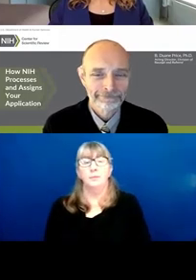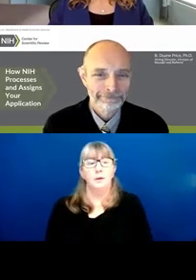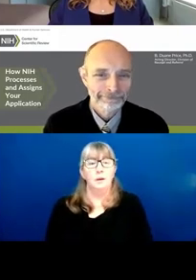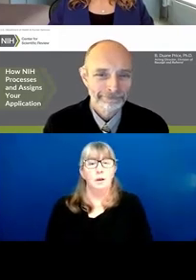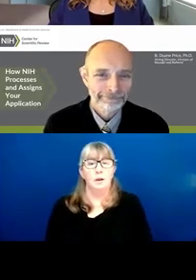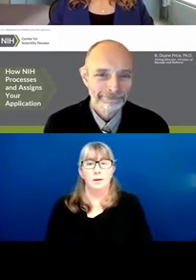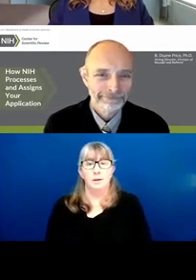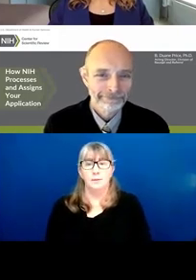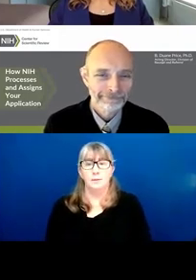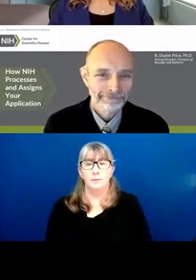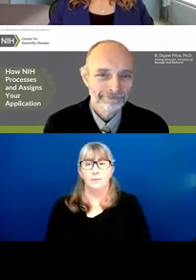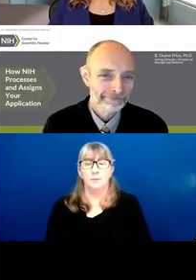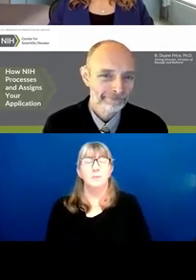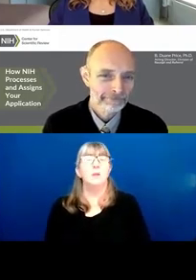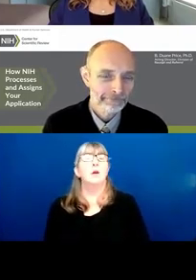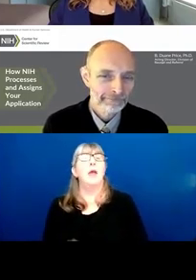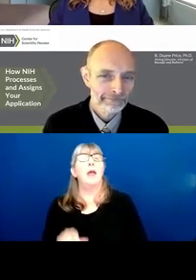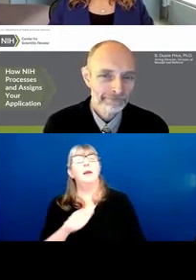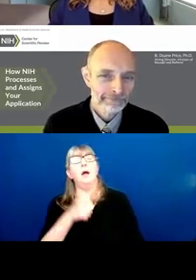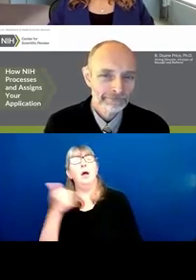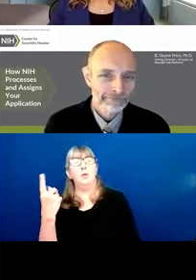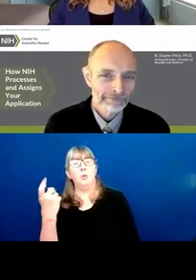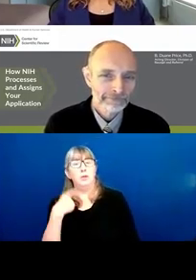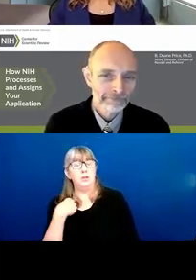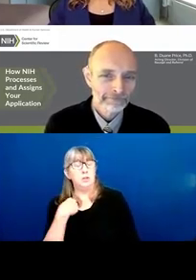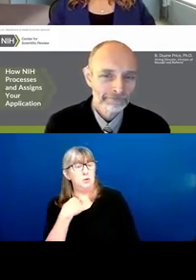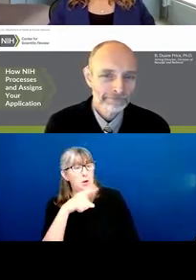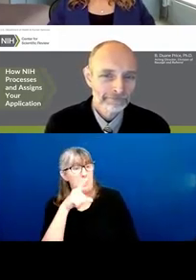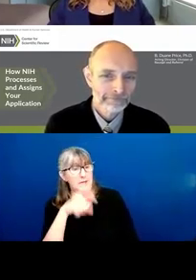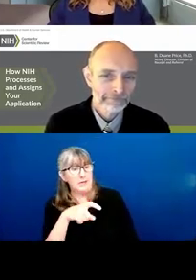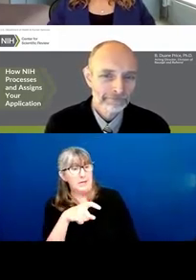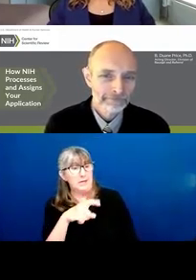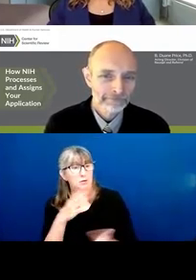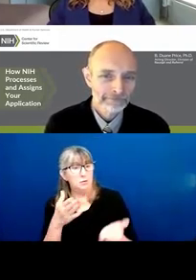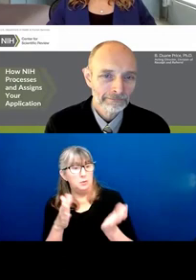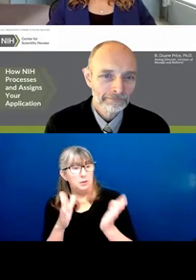And a follow-up question is do I need to request an assignment